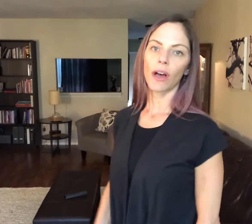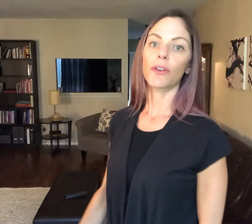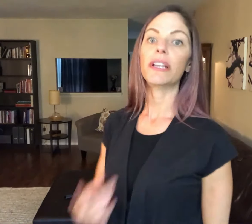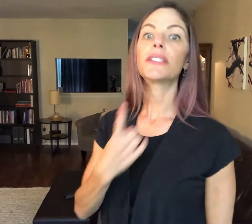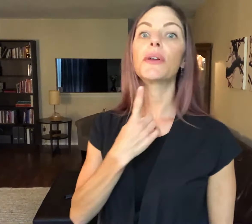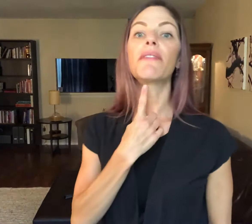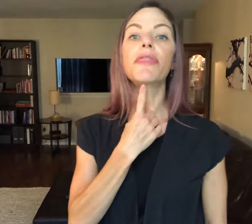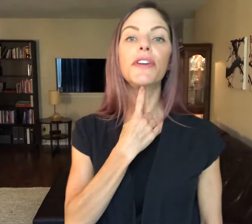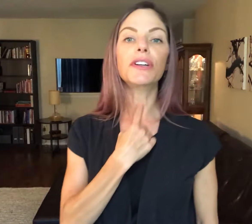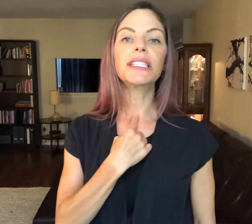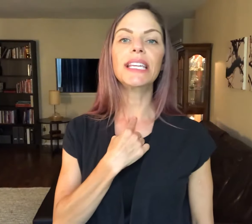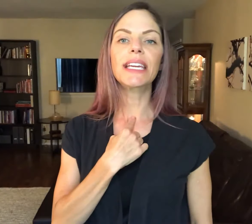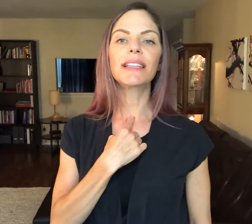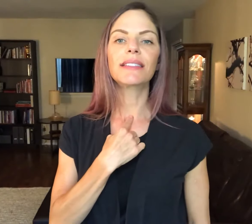"Hungry" So you have "thirsty,"